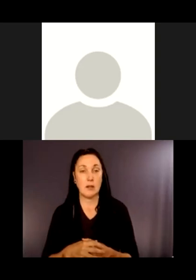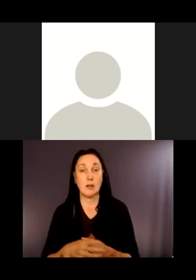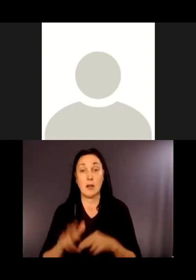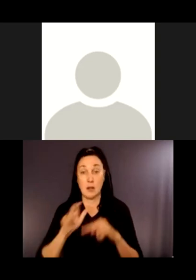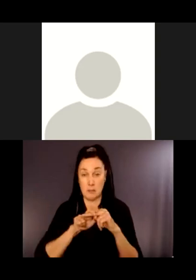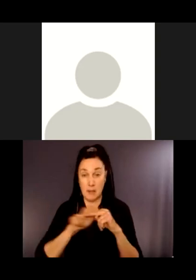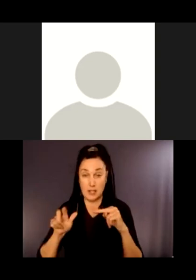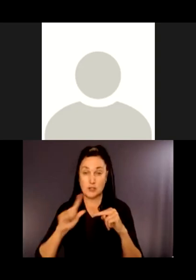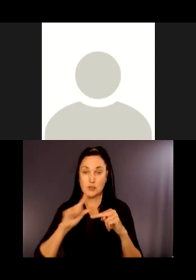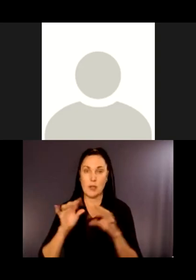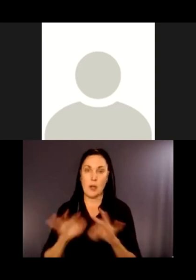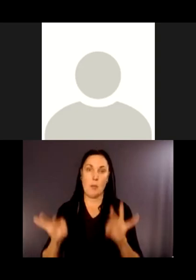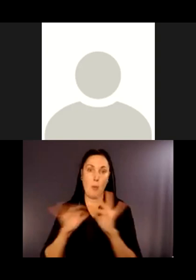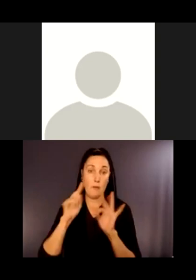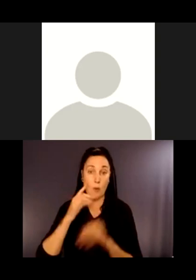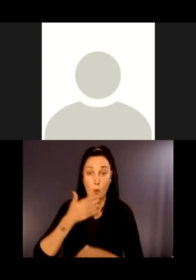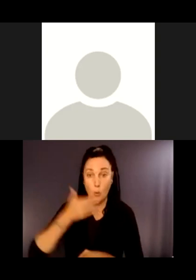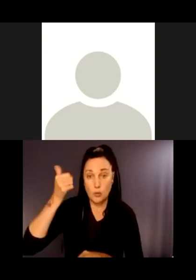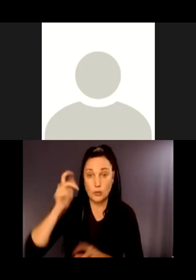example, elderly people and people with fatigue-related